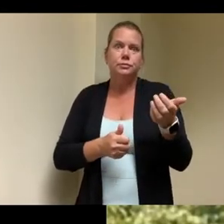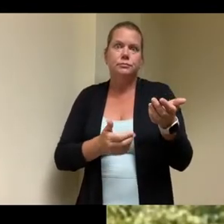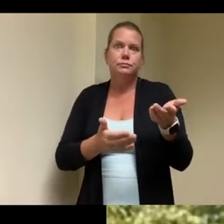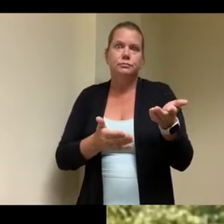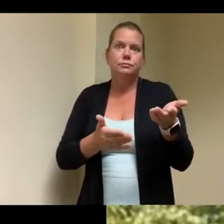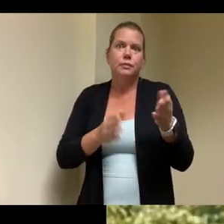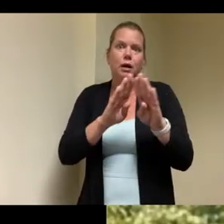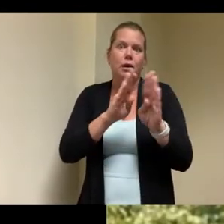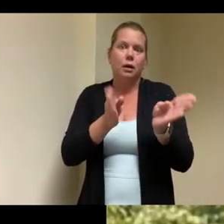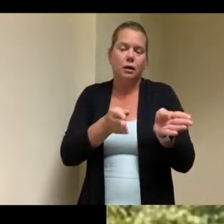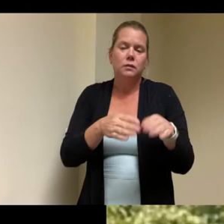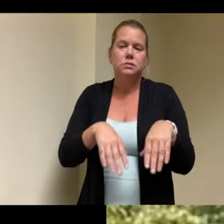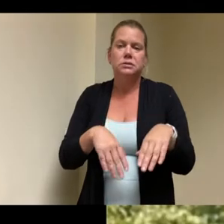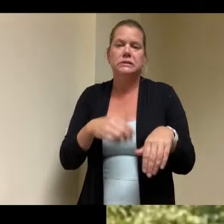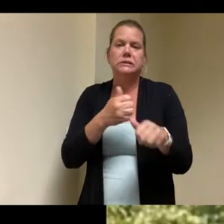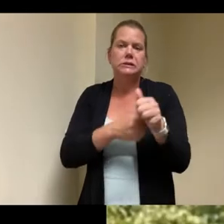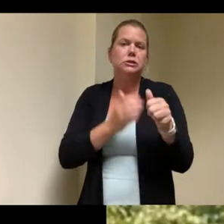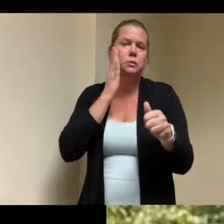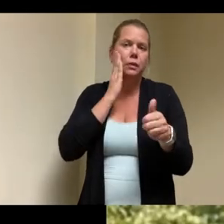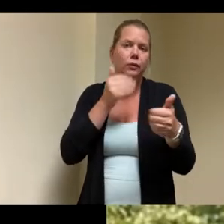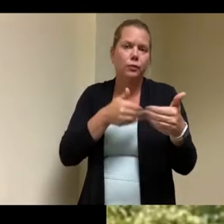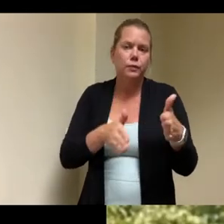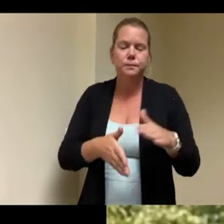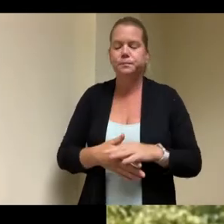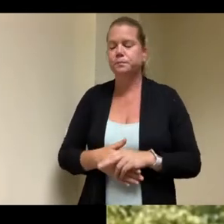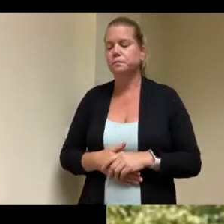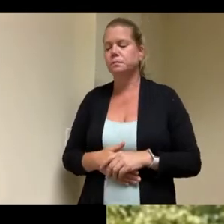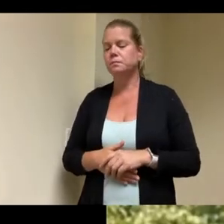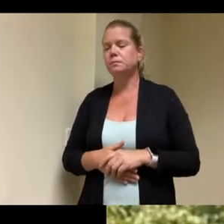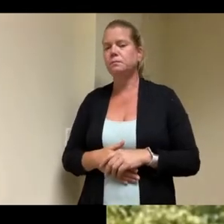point one of the most interesting thing was each room